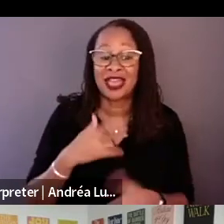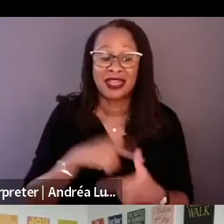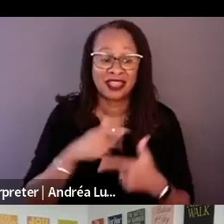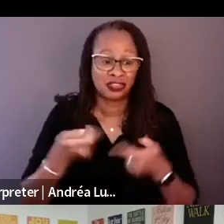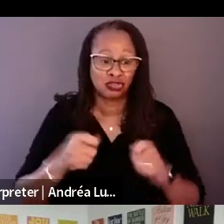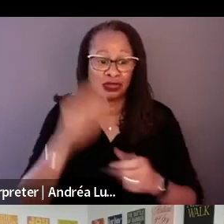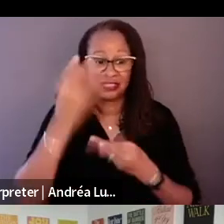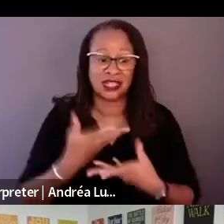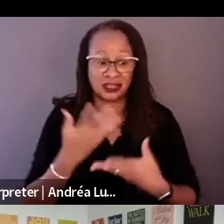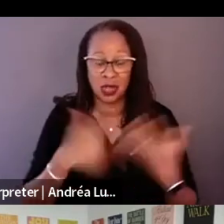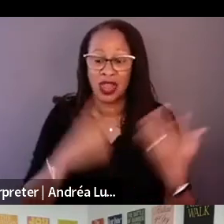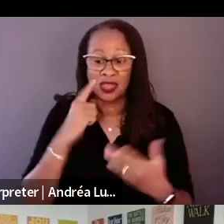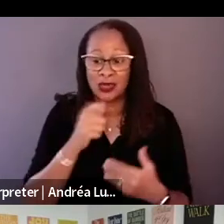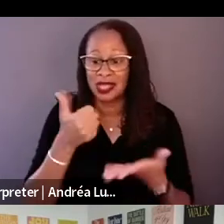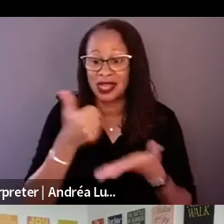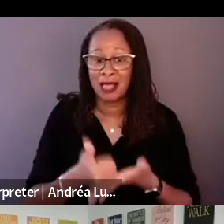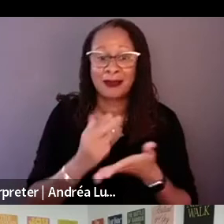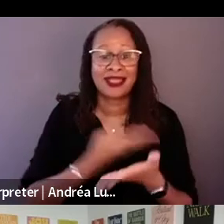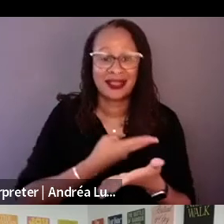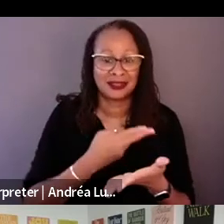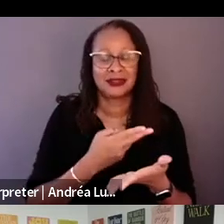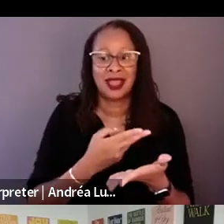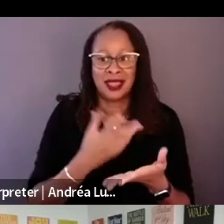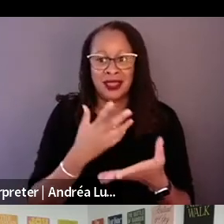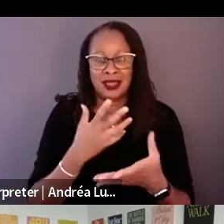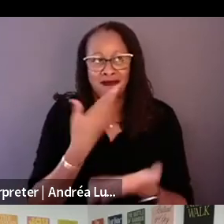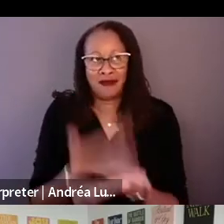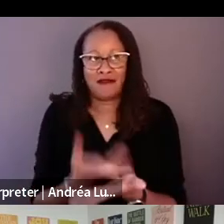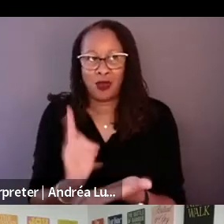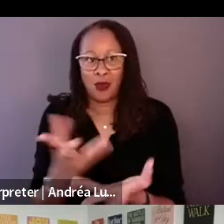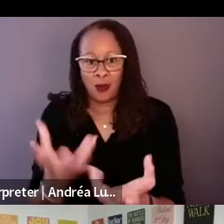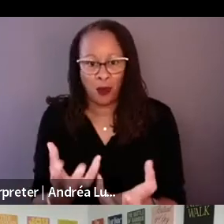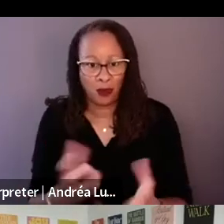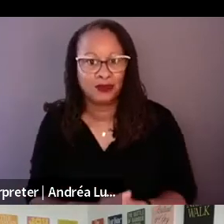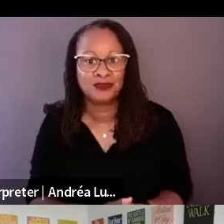Hearing that conversation really helped Aaron and I start to restructure the movie.